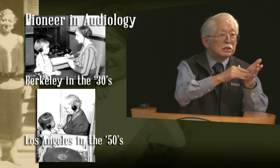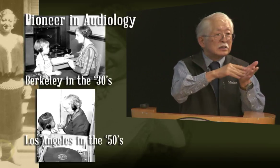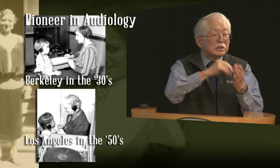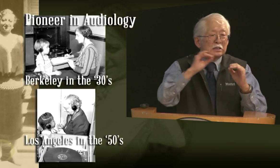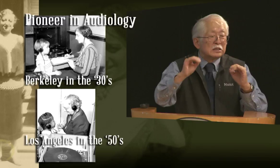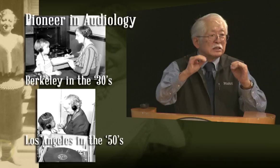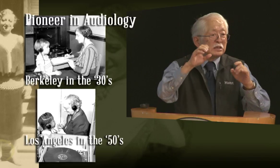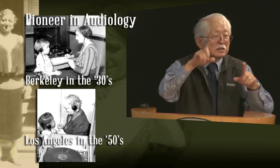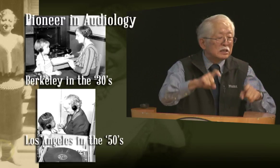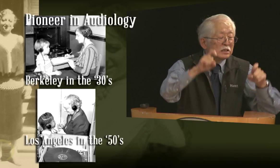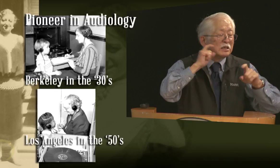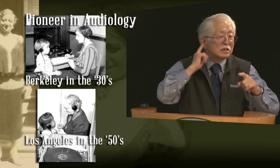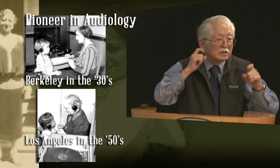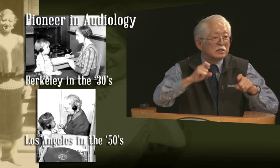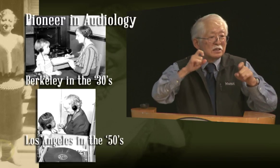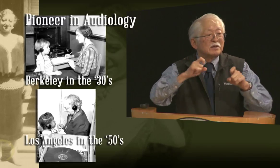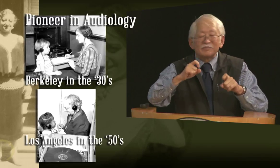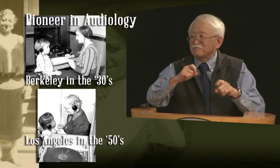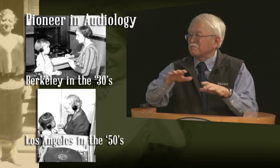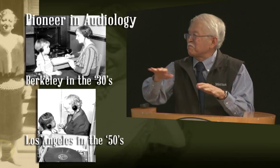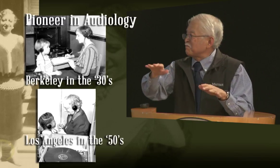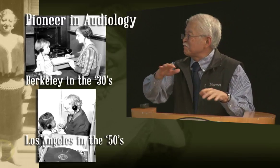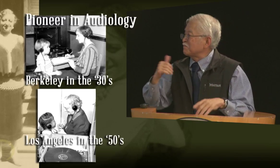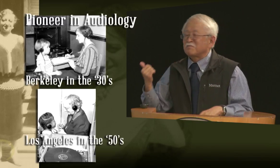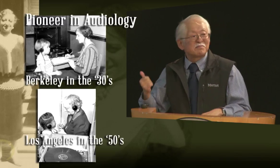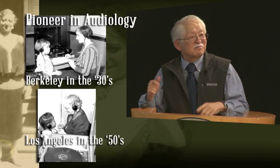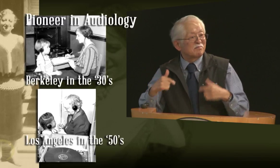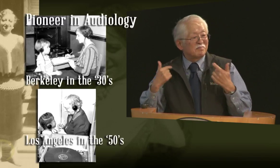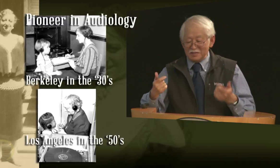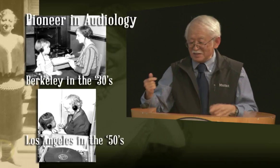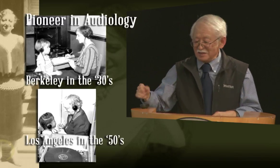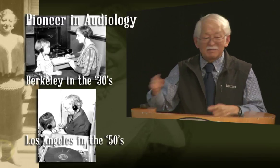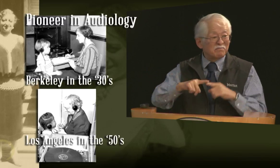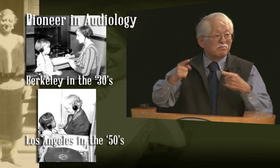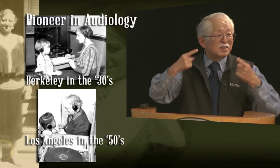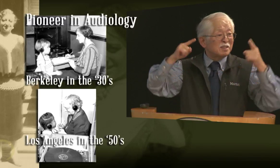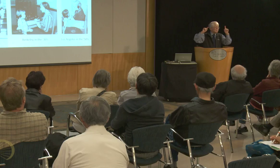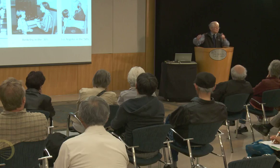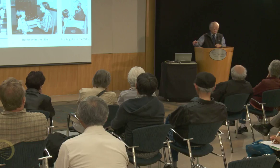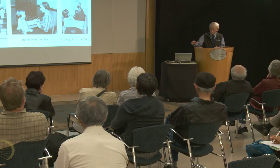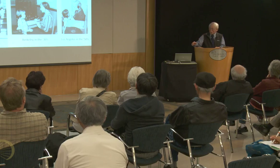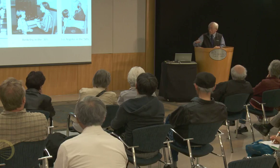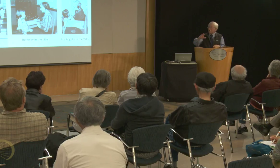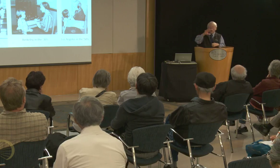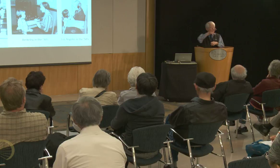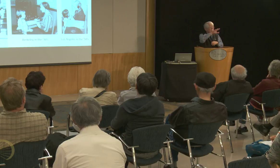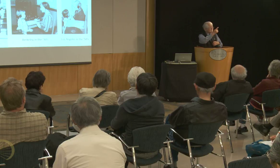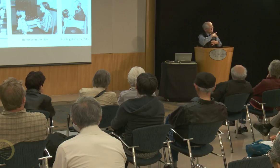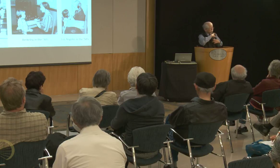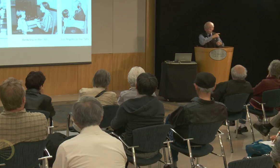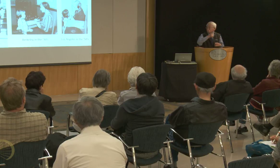for an entire year, and was able to instruct 10,000 people on how to, to give hearing exams and so on.